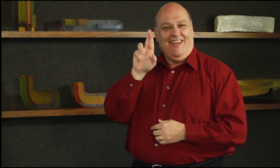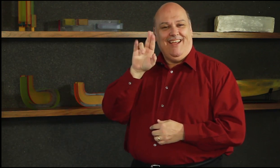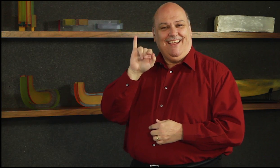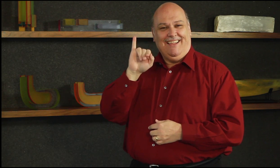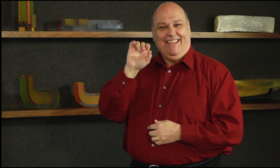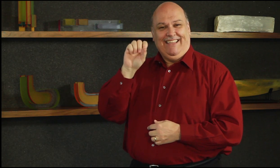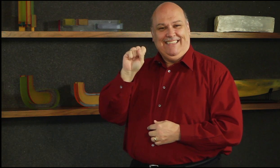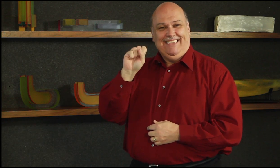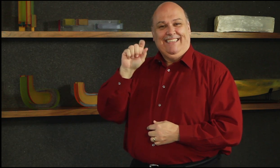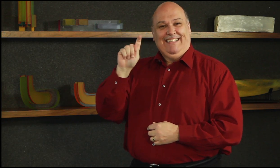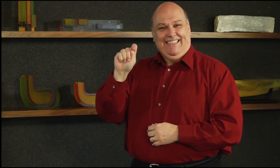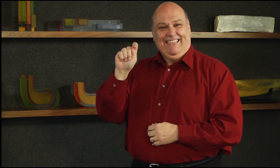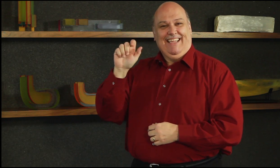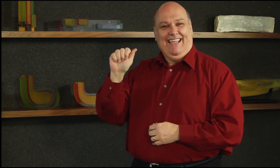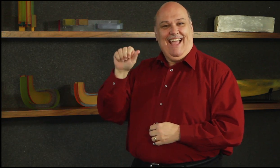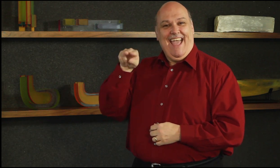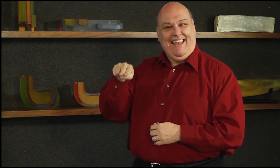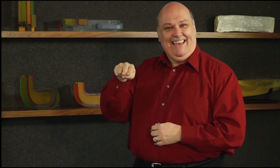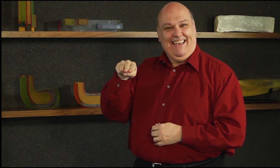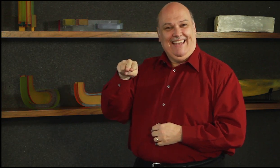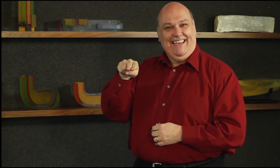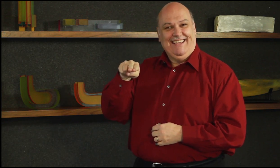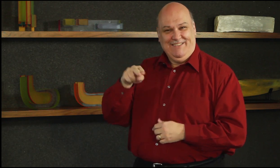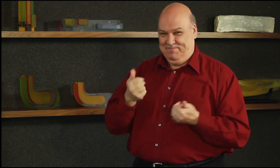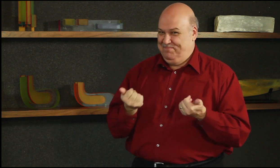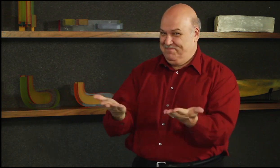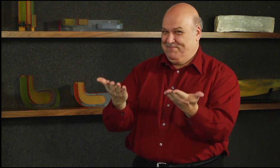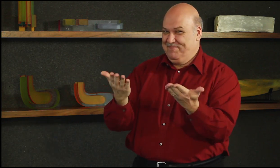give us a report on what’s been happening!